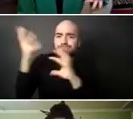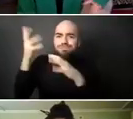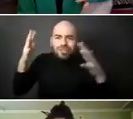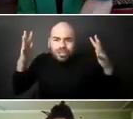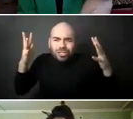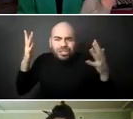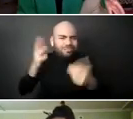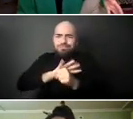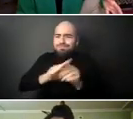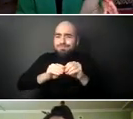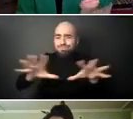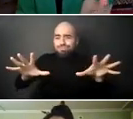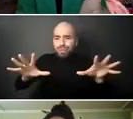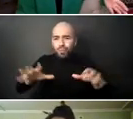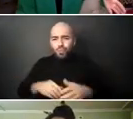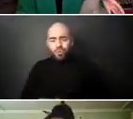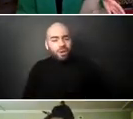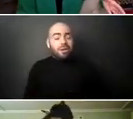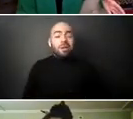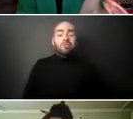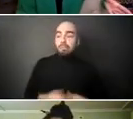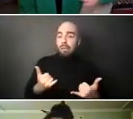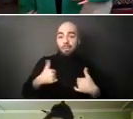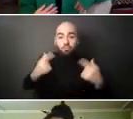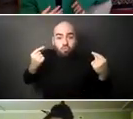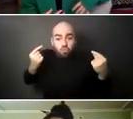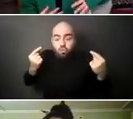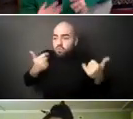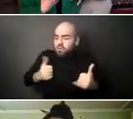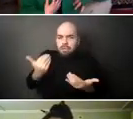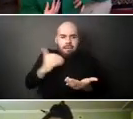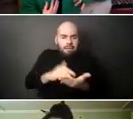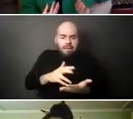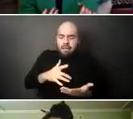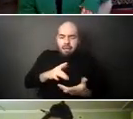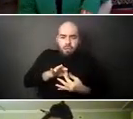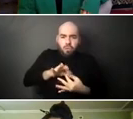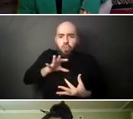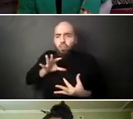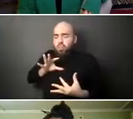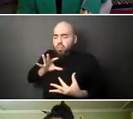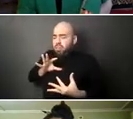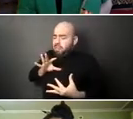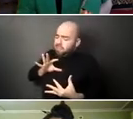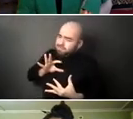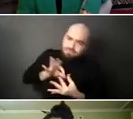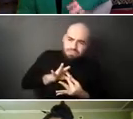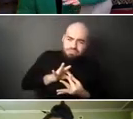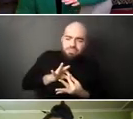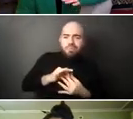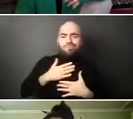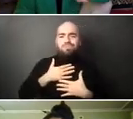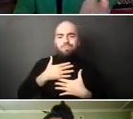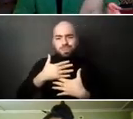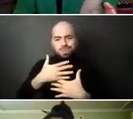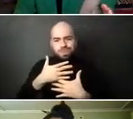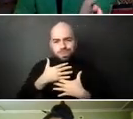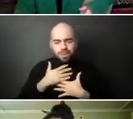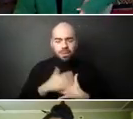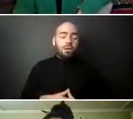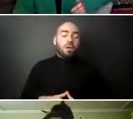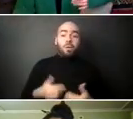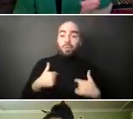19:19:40 >> Nice.